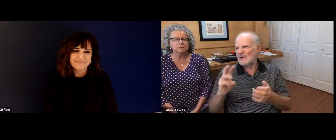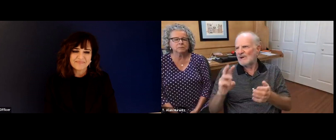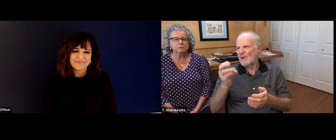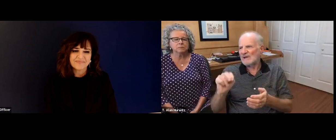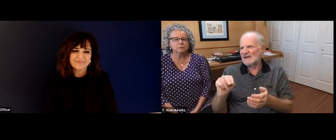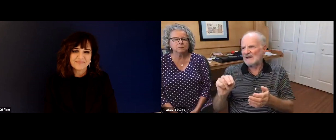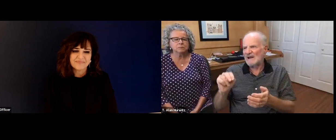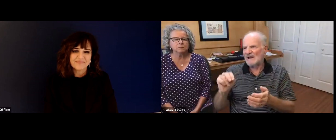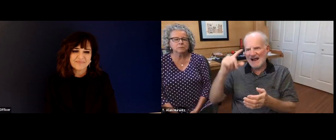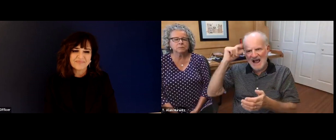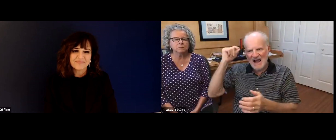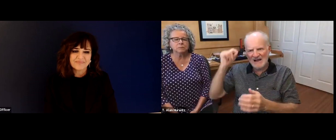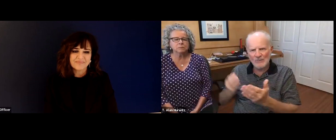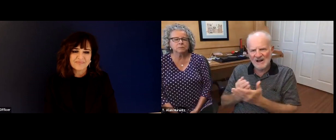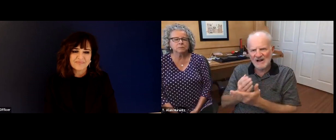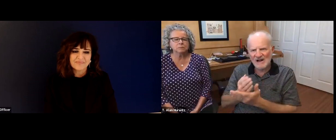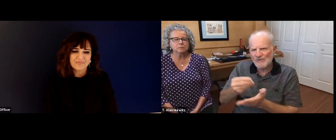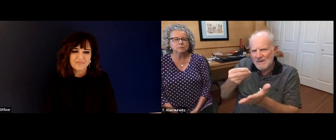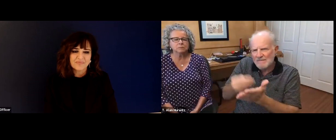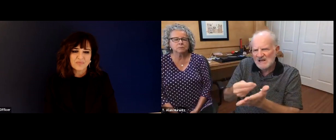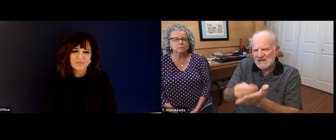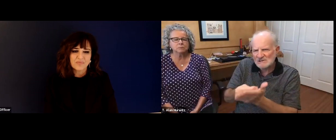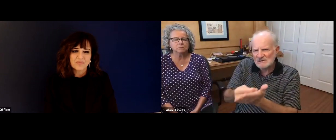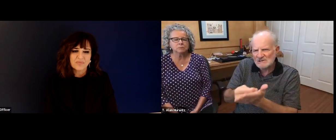and thinking about it, there are some things that I wish could